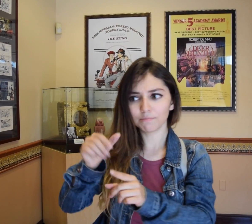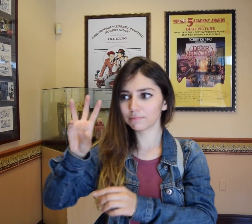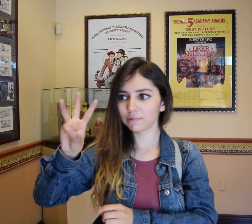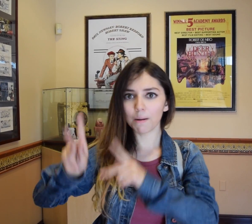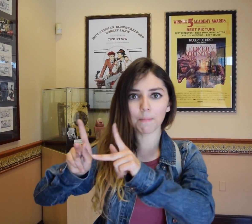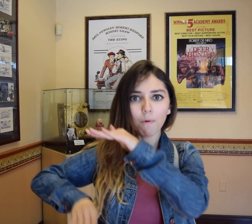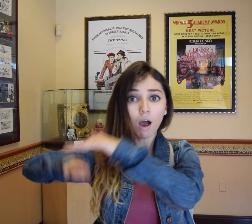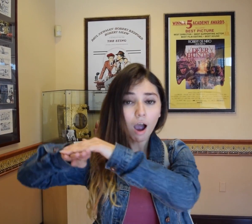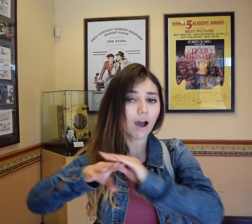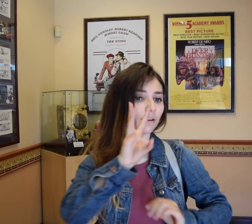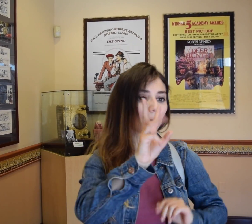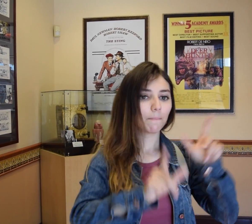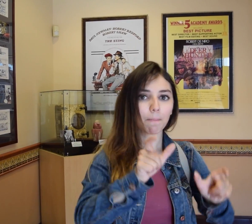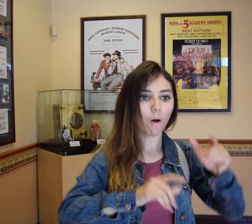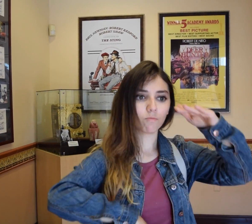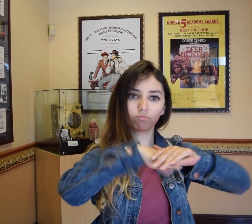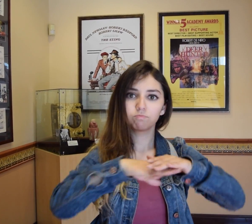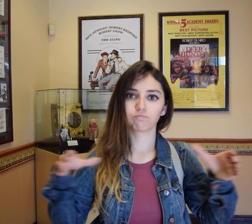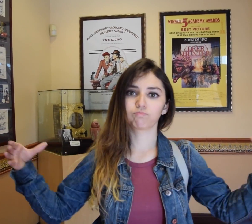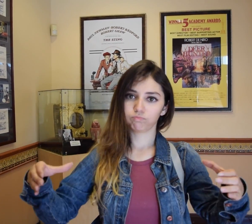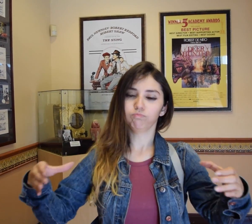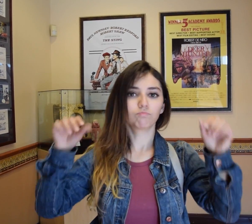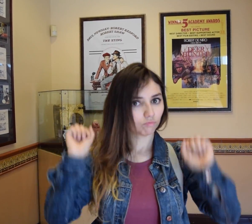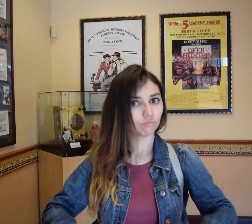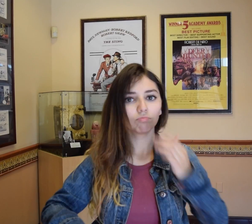Again, the card can have up to 6 people in your group